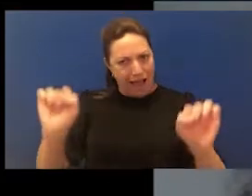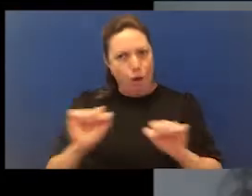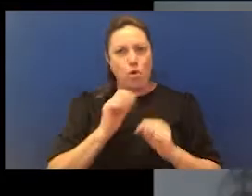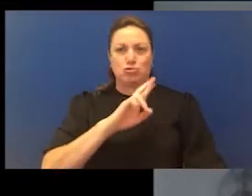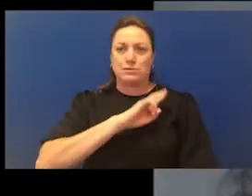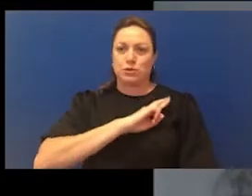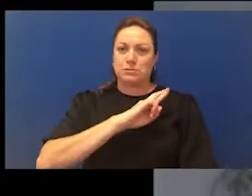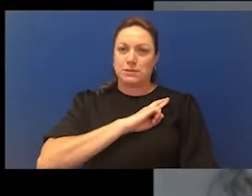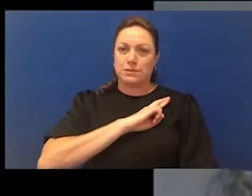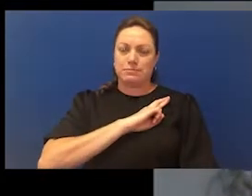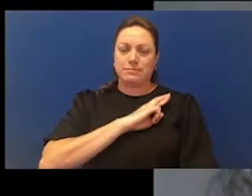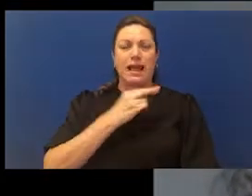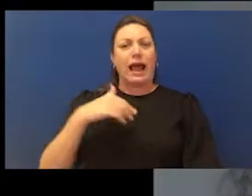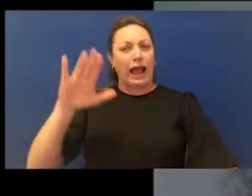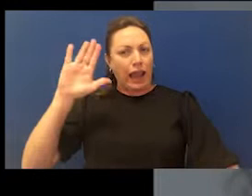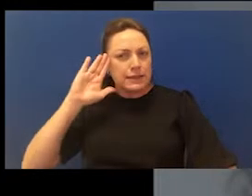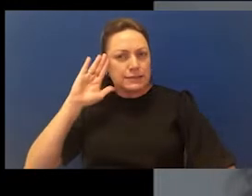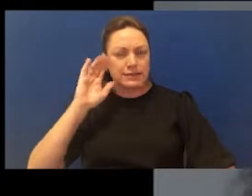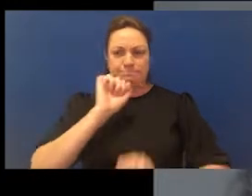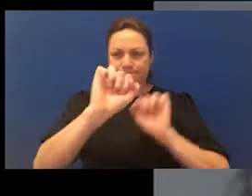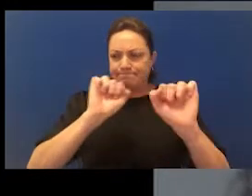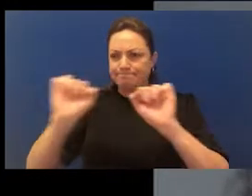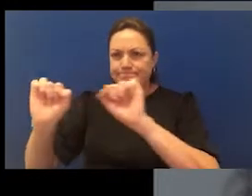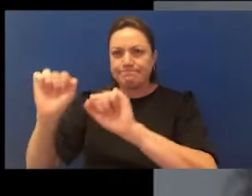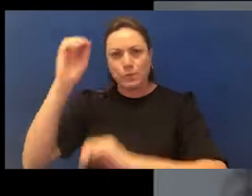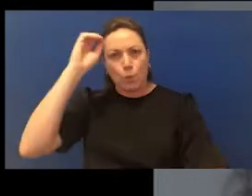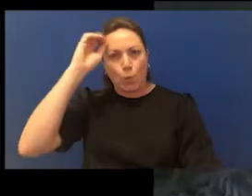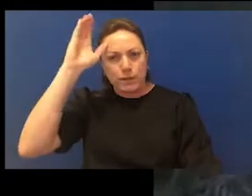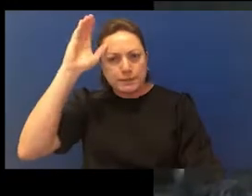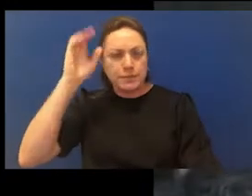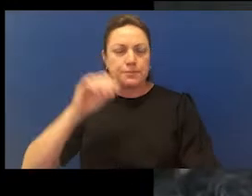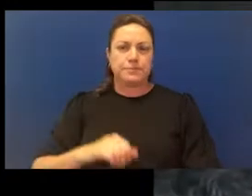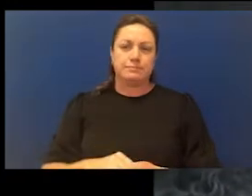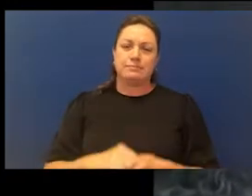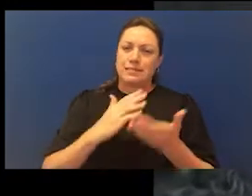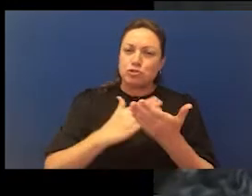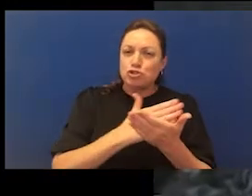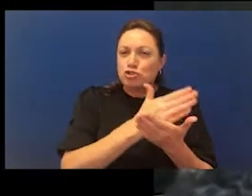listening carefully to the wisdom of others. It's about listening and sharing and engaging with ideas. The